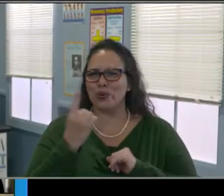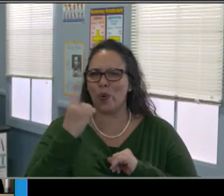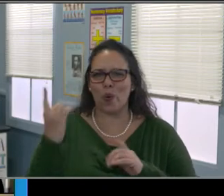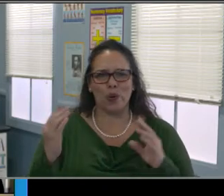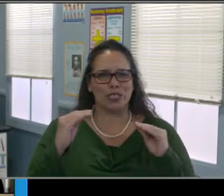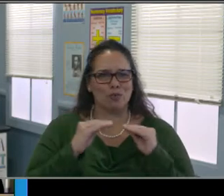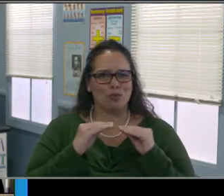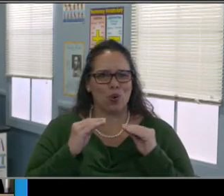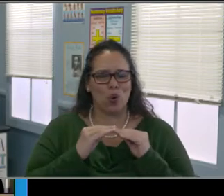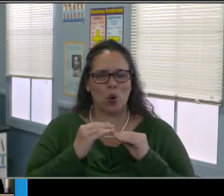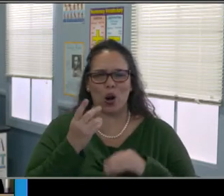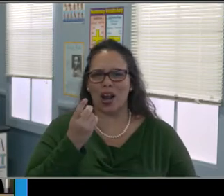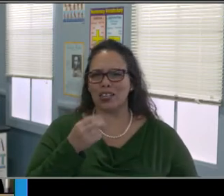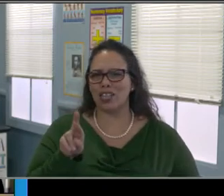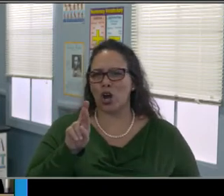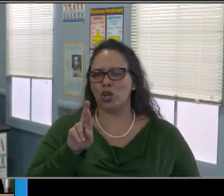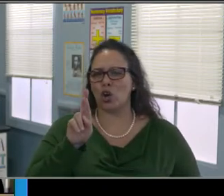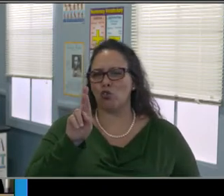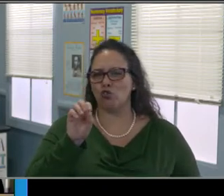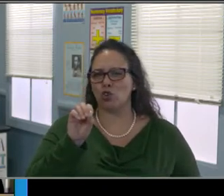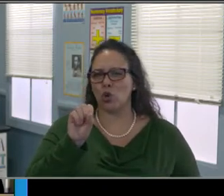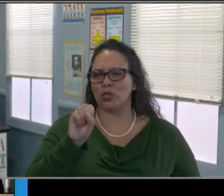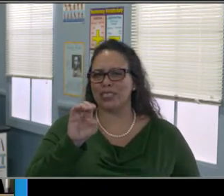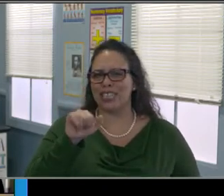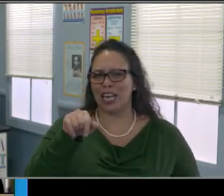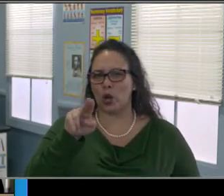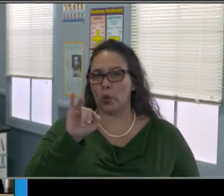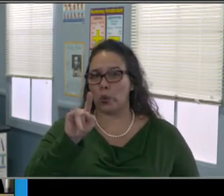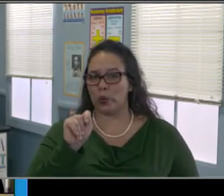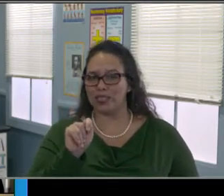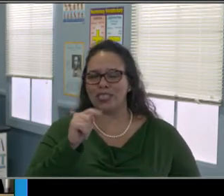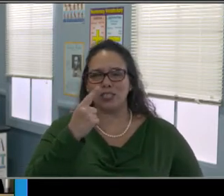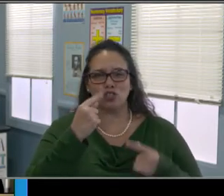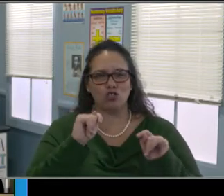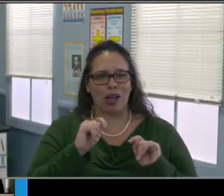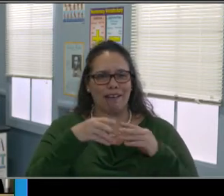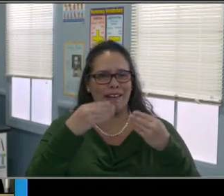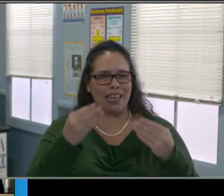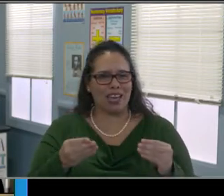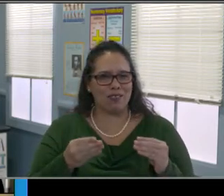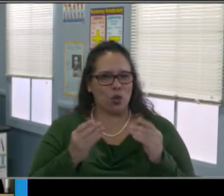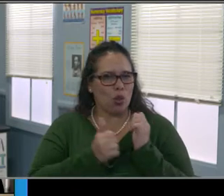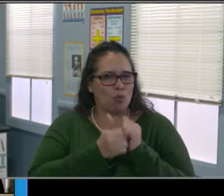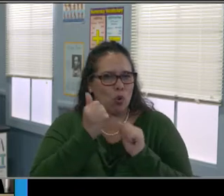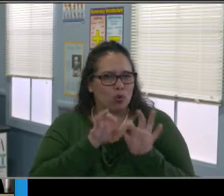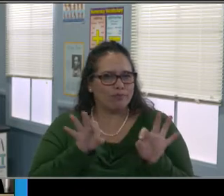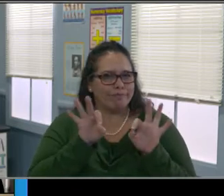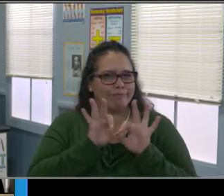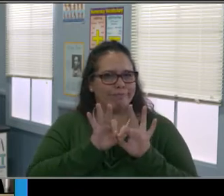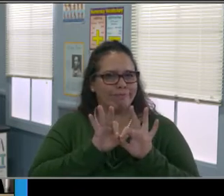because Dr. Rosenquist covered a lot of that. So I'm just gonna add some bits and pieces to that.